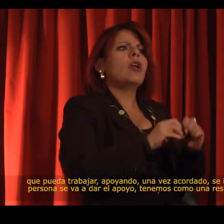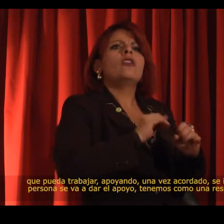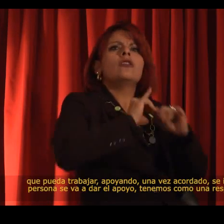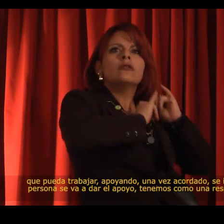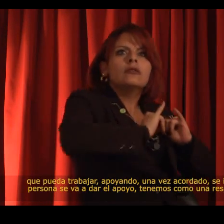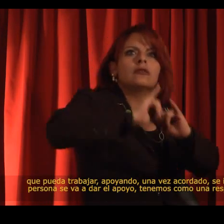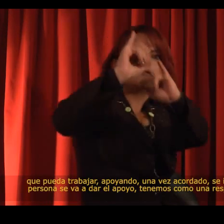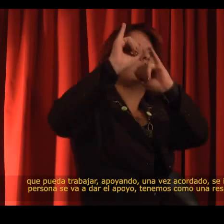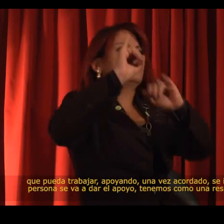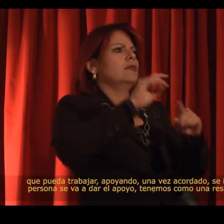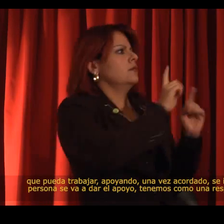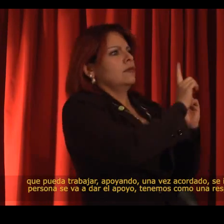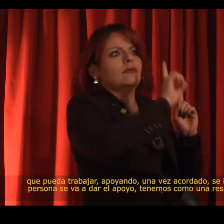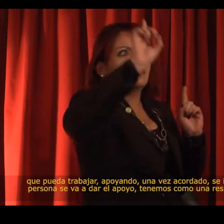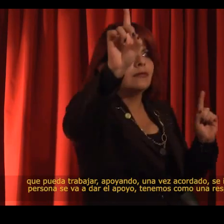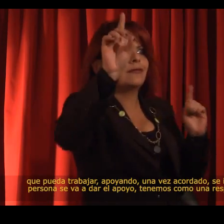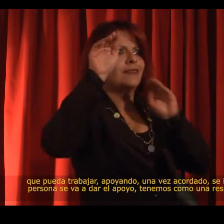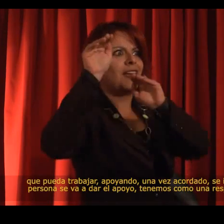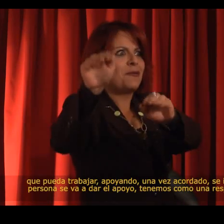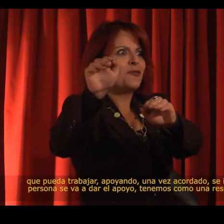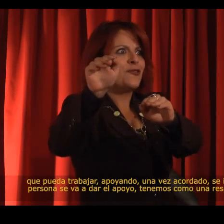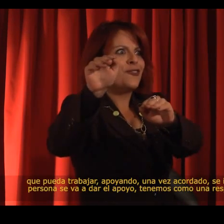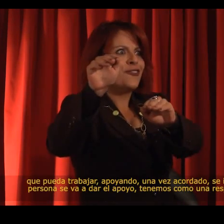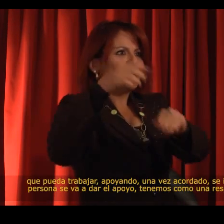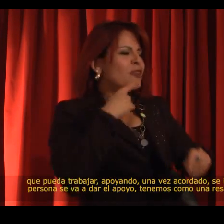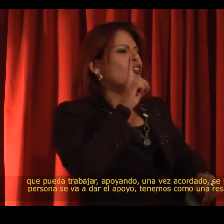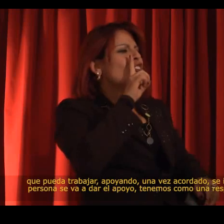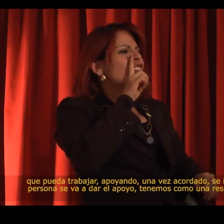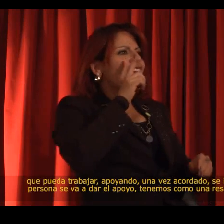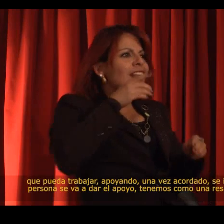Once we found someone, that person would go out to these areas to work with the deaf children.